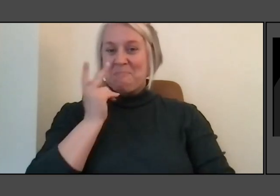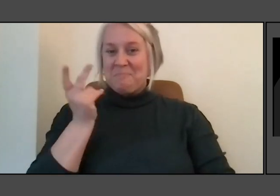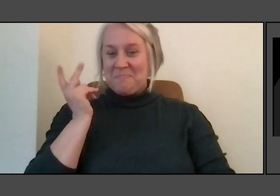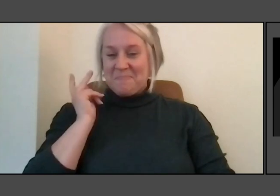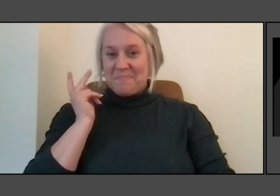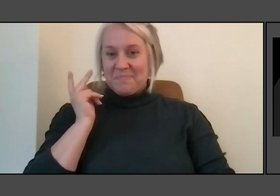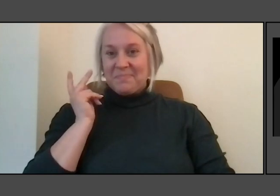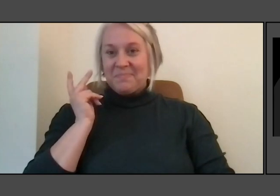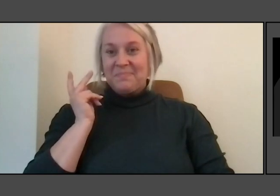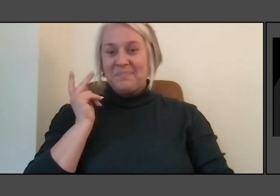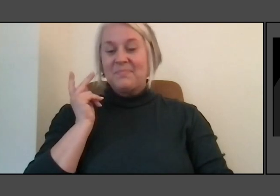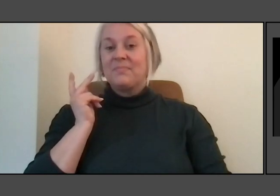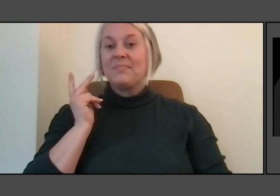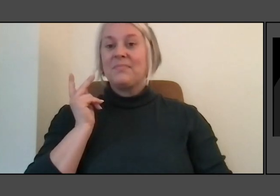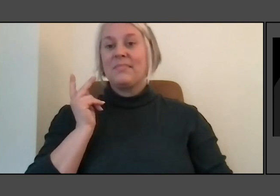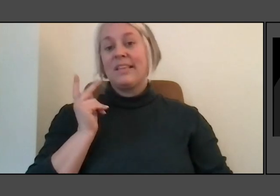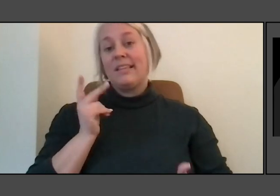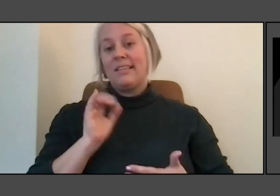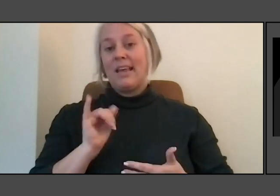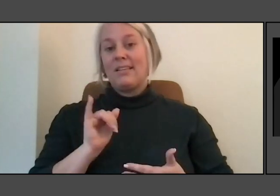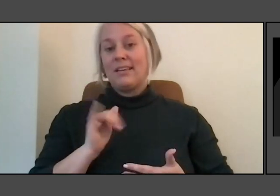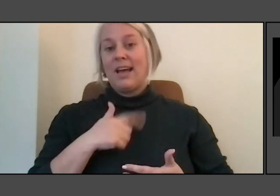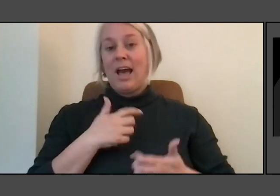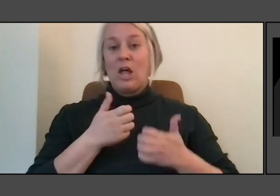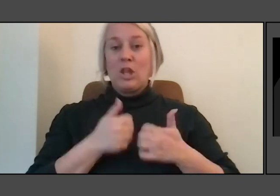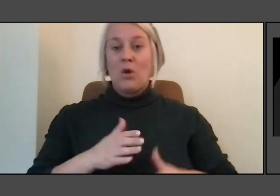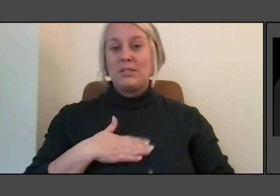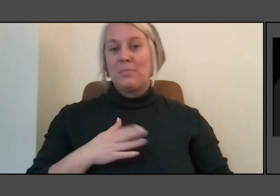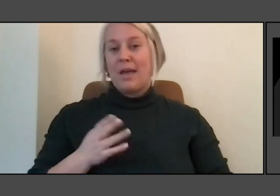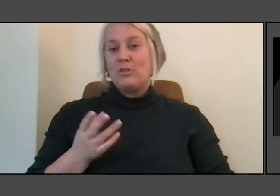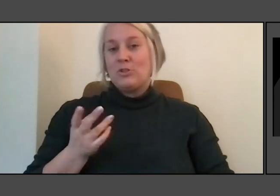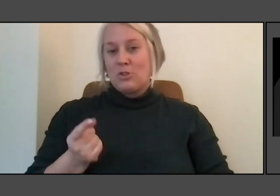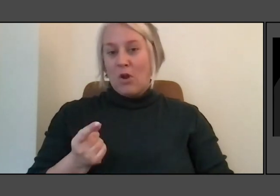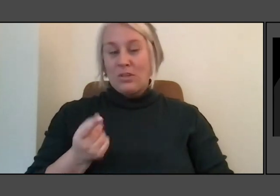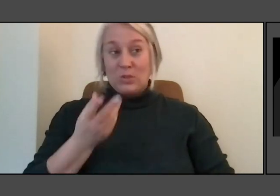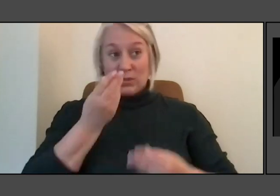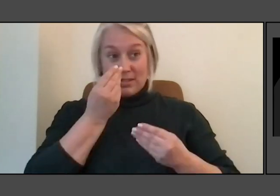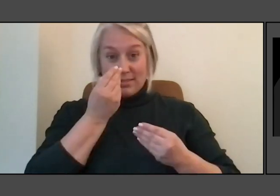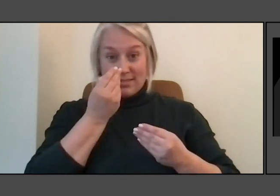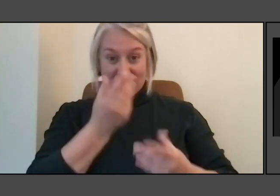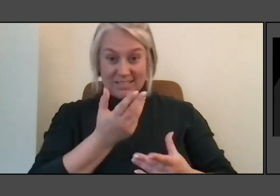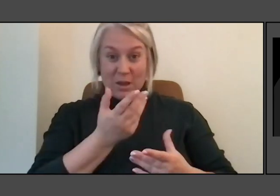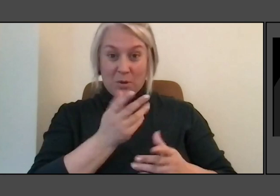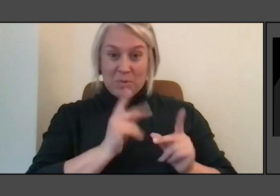I lost my dog. So you and you notify people. Thank you. We've entered your your memory.